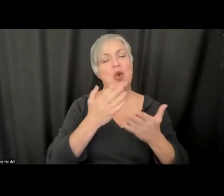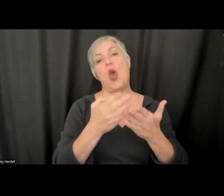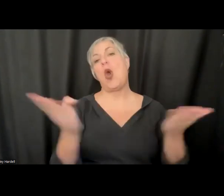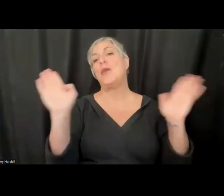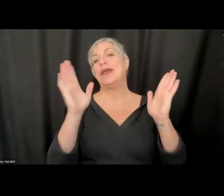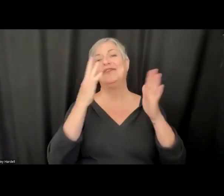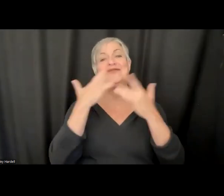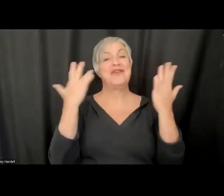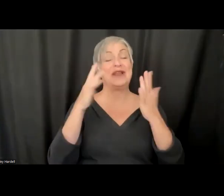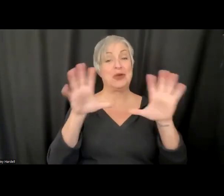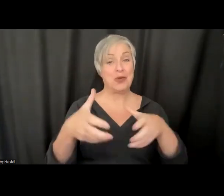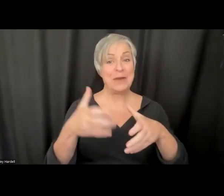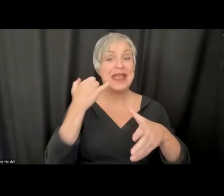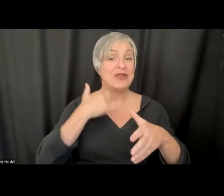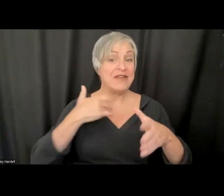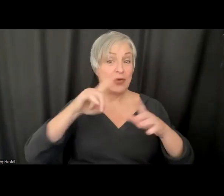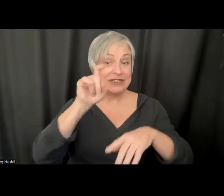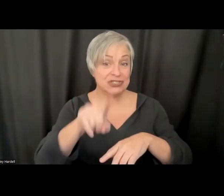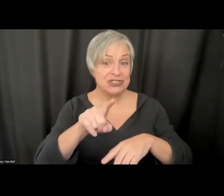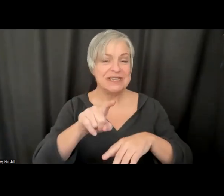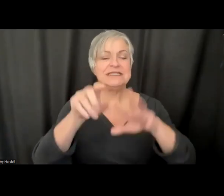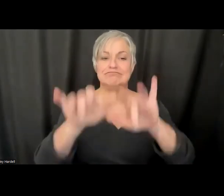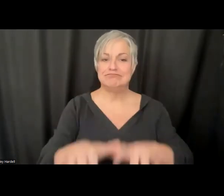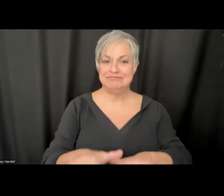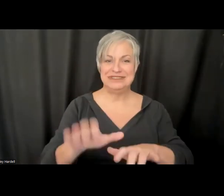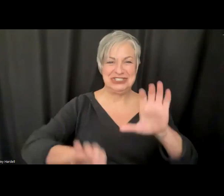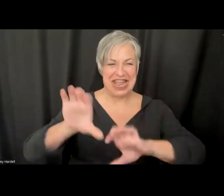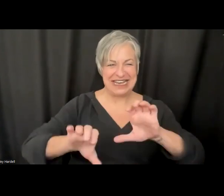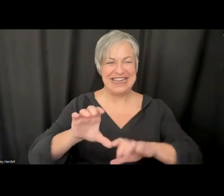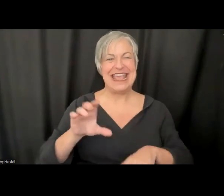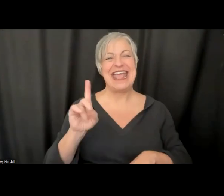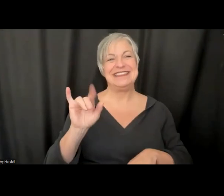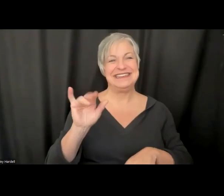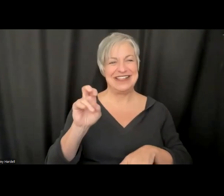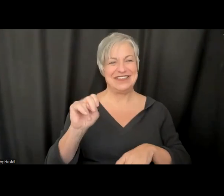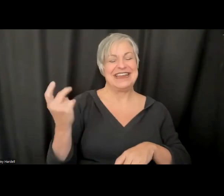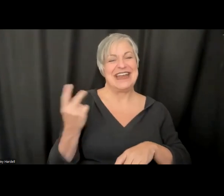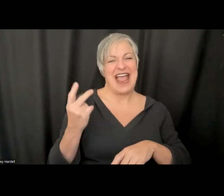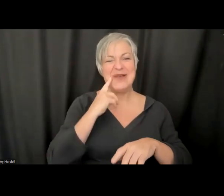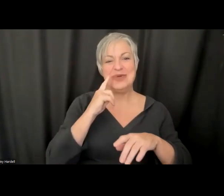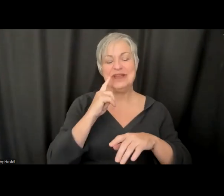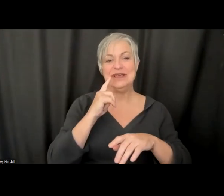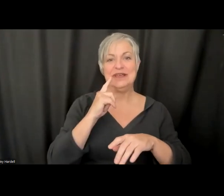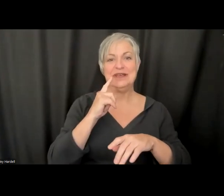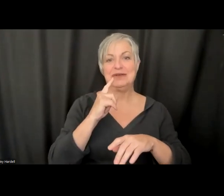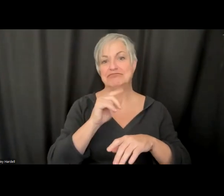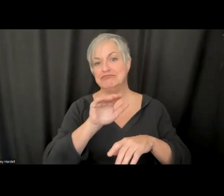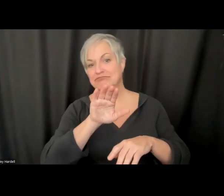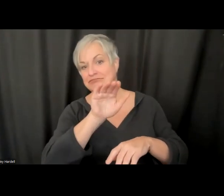questions, feel free to write them in the chat and Dylan and I will bring them up to the presenters, but also feel free